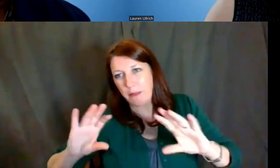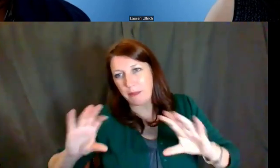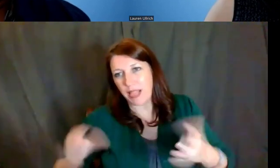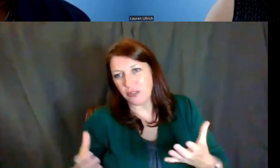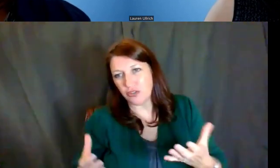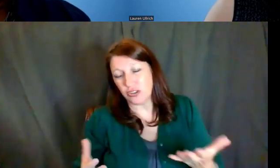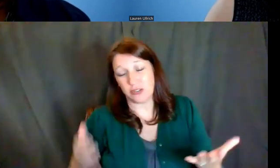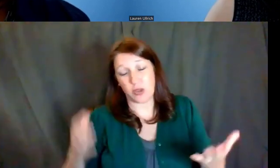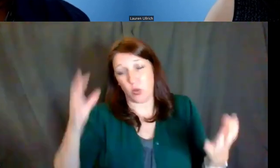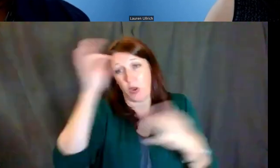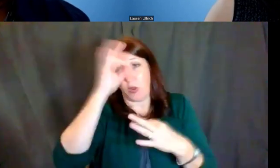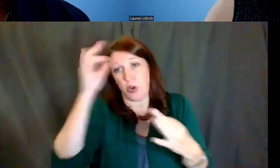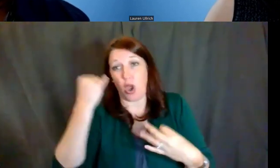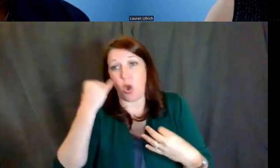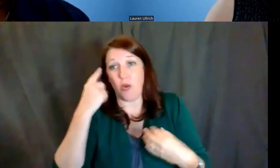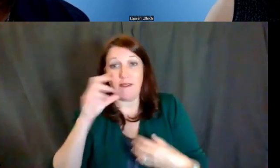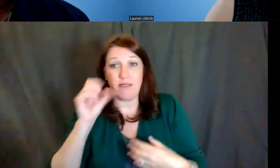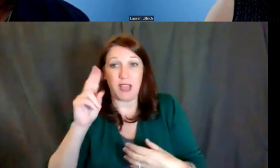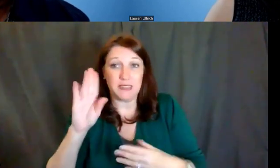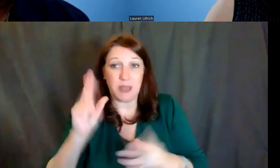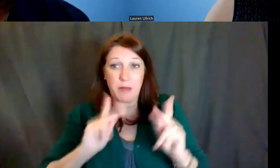if a subpopulation is underrepresented or not.